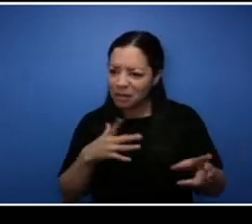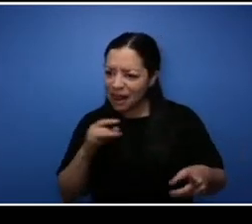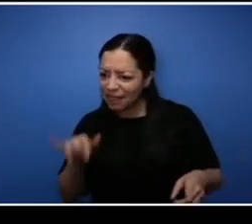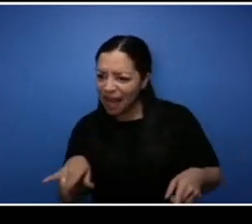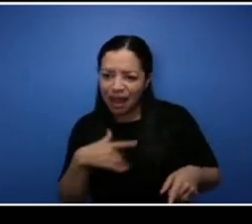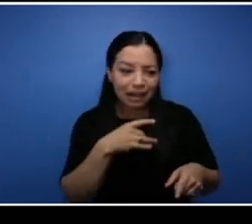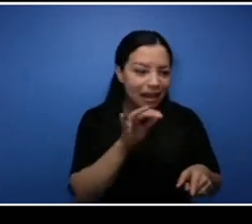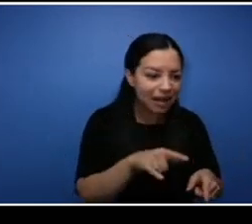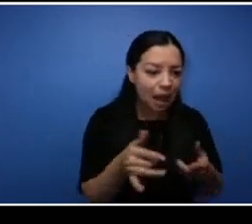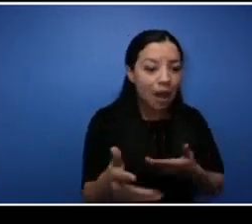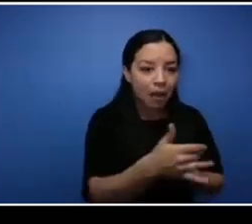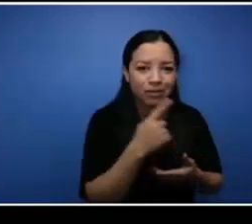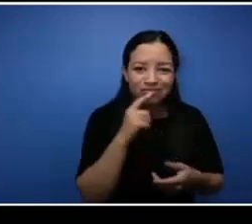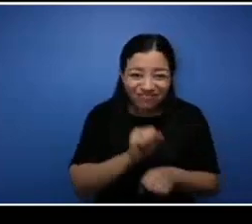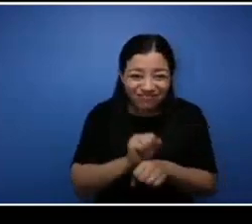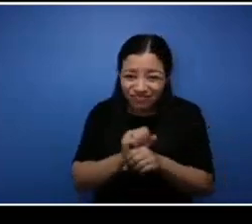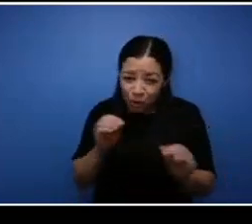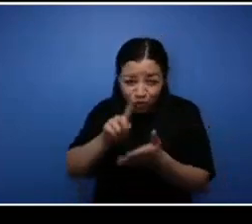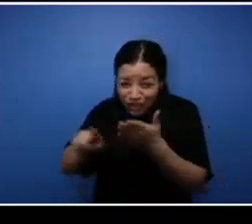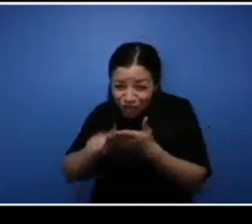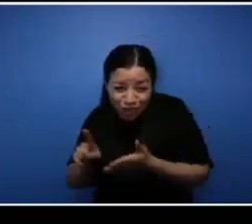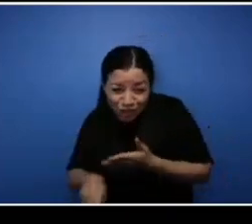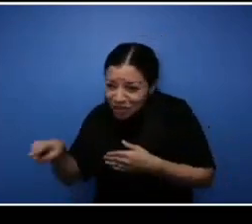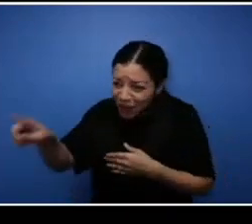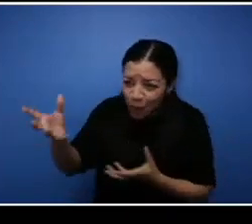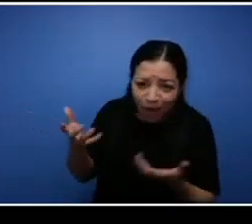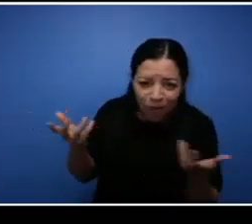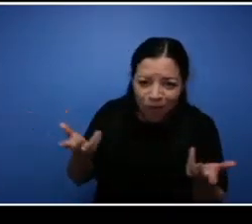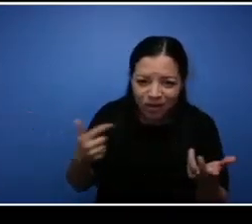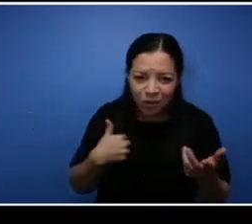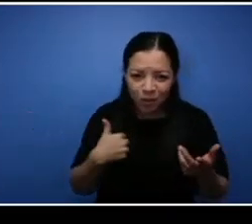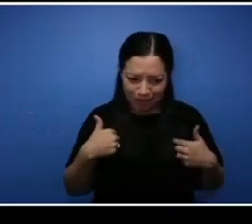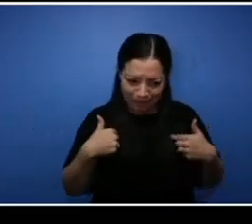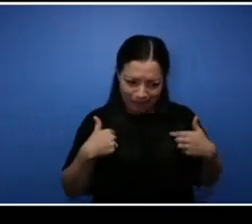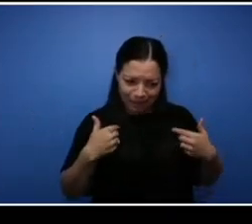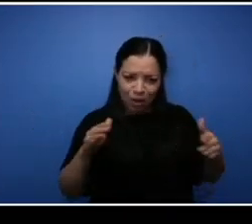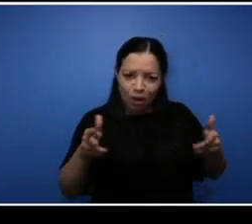actually wanted or wanted from me. So I would get out there and I'd spend a bunch of money